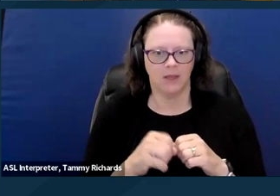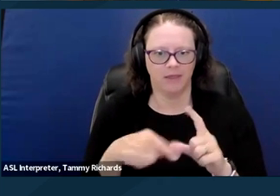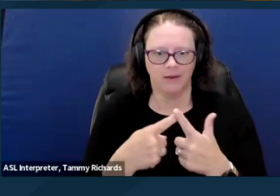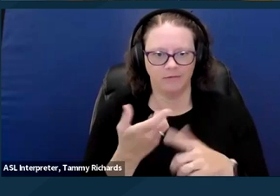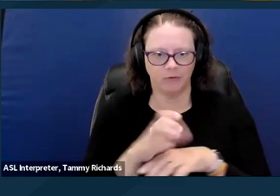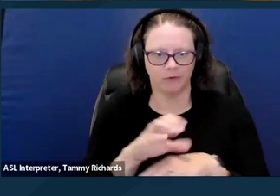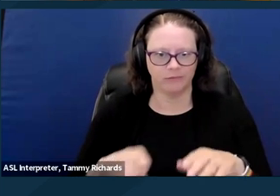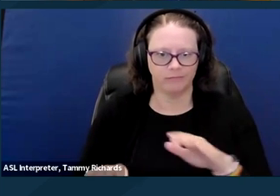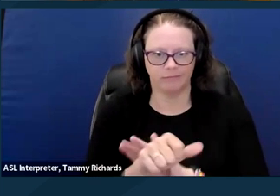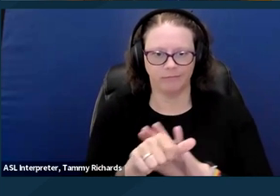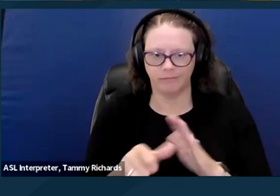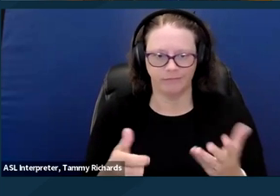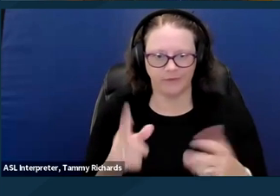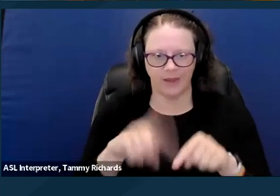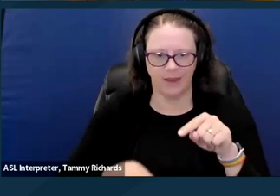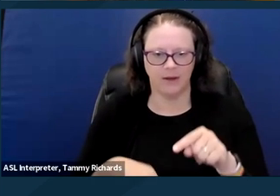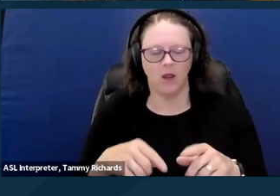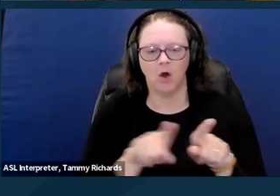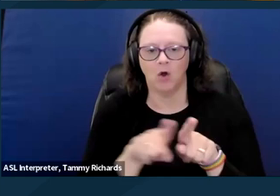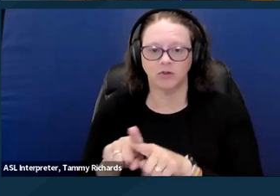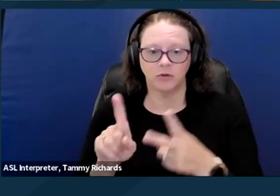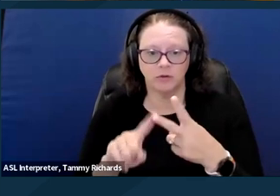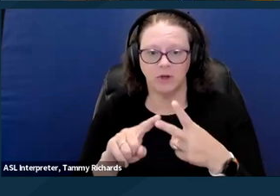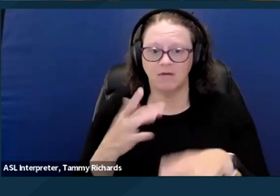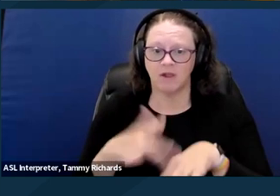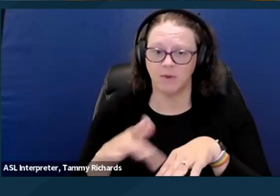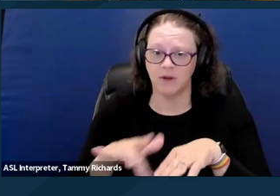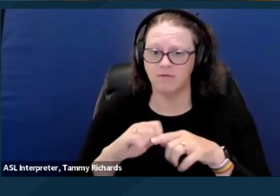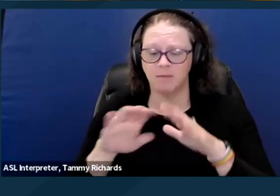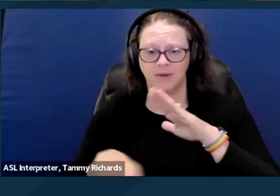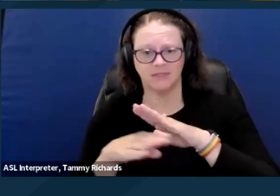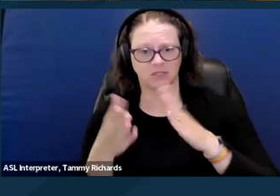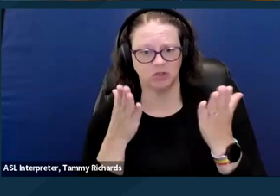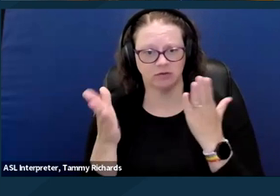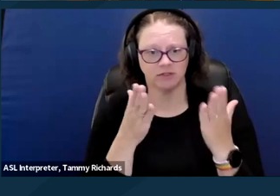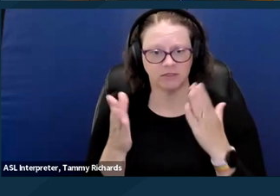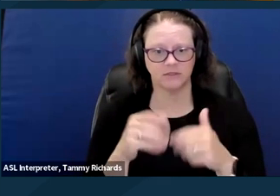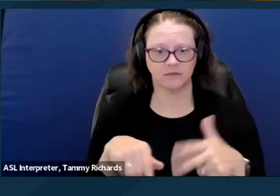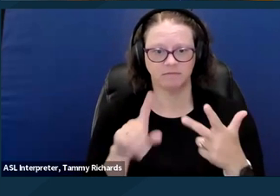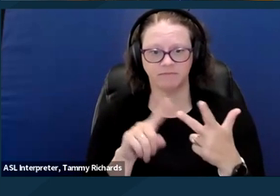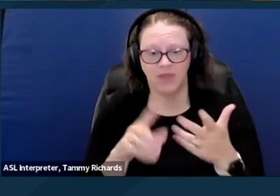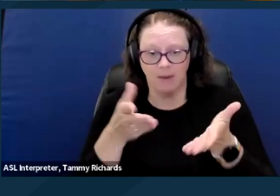facilities and infrastructure, affordability of course, habitability, location,